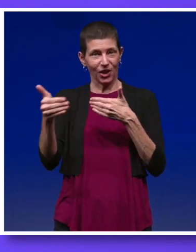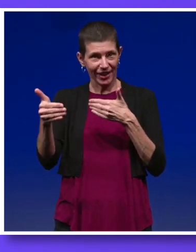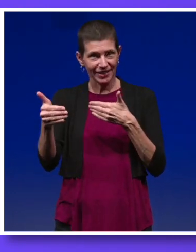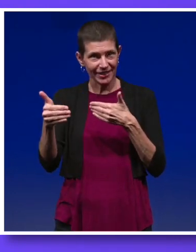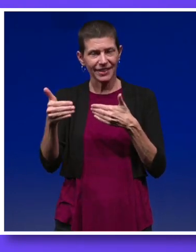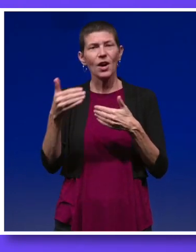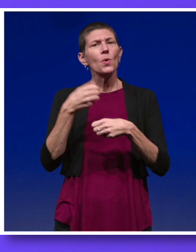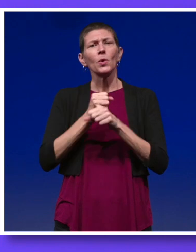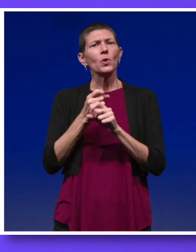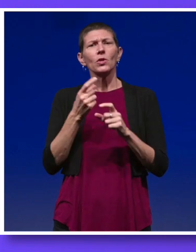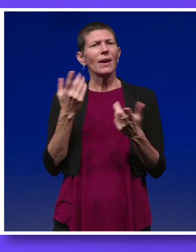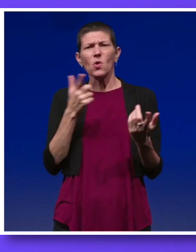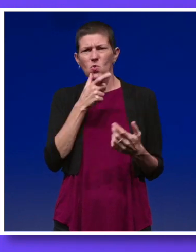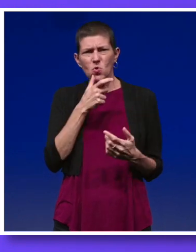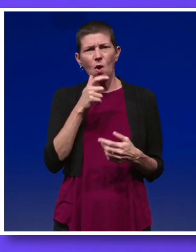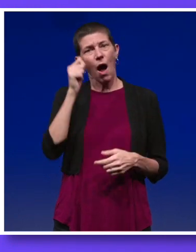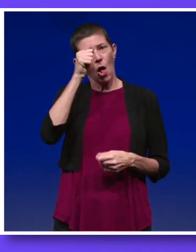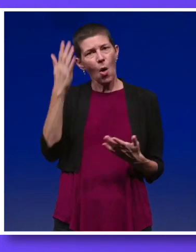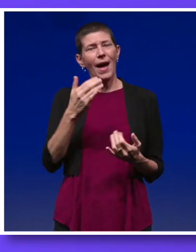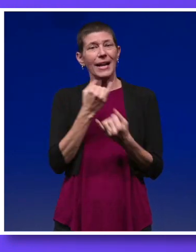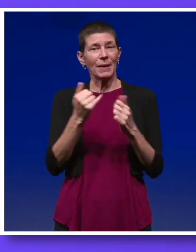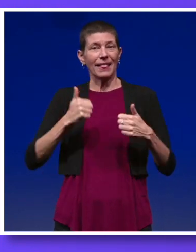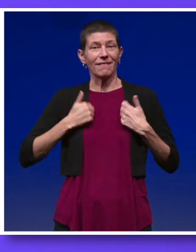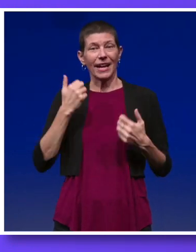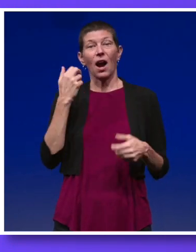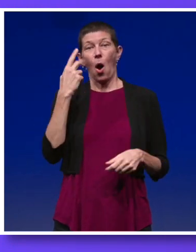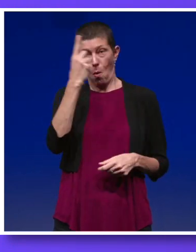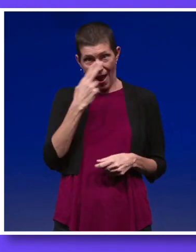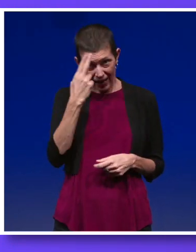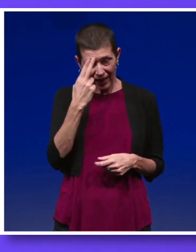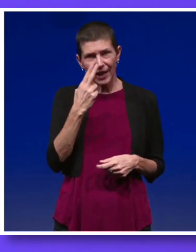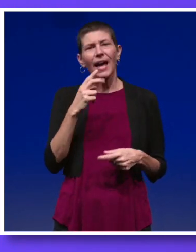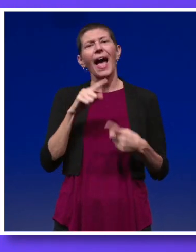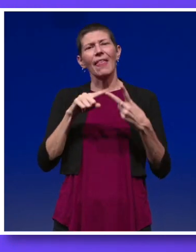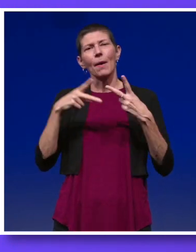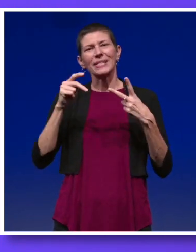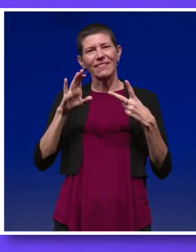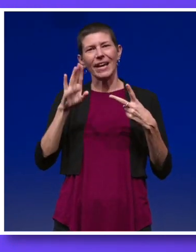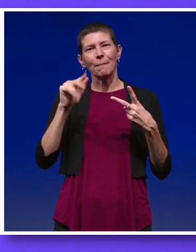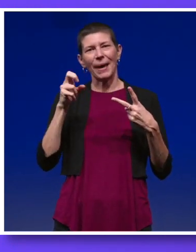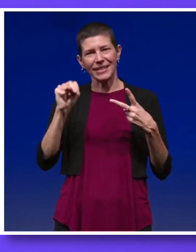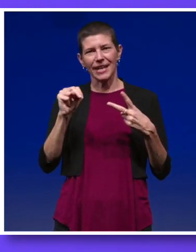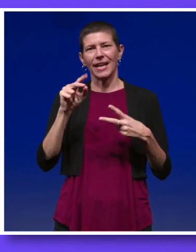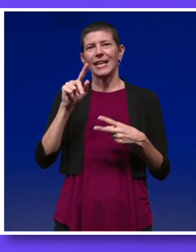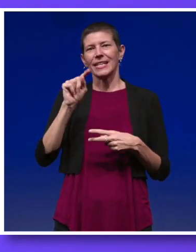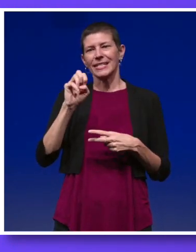produced by Aloha Independent Living Hawaii and the Pacific Basin Telehealth Resource Center.